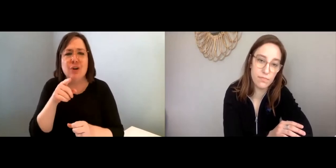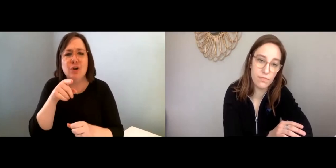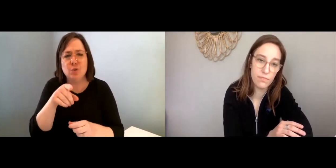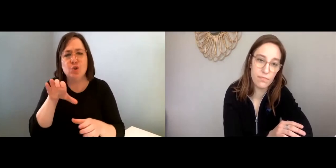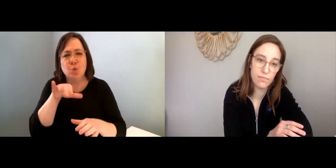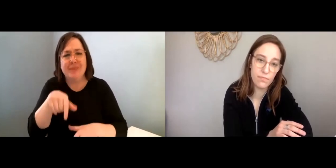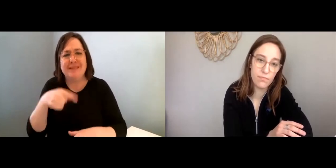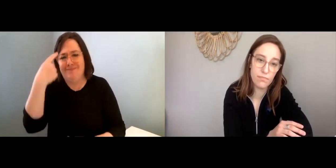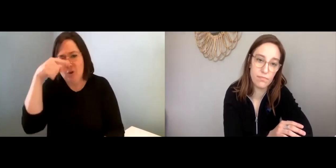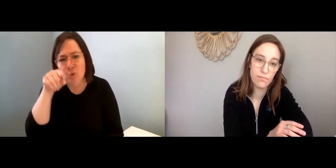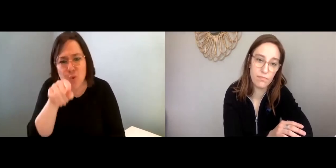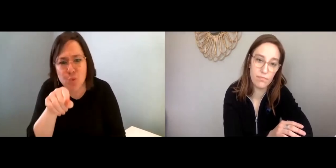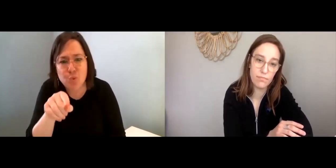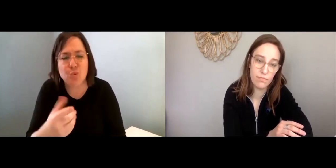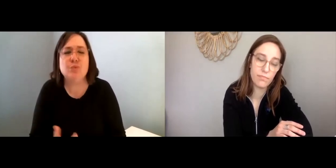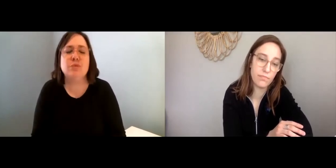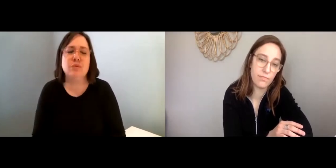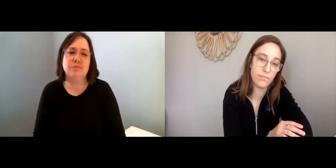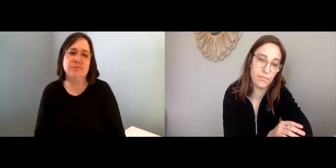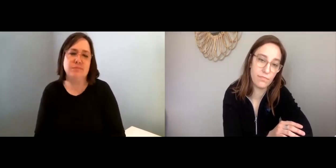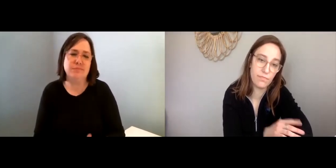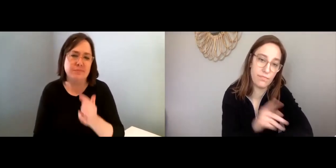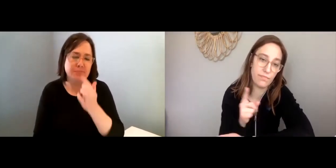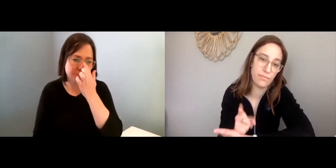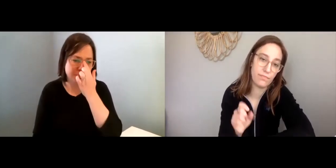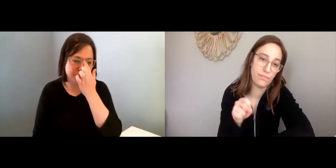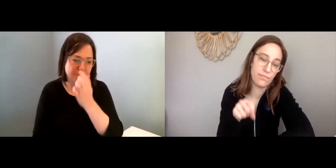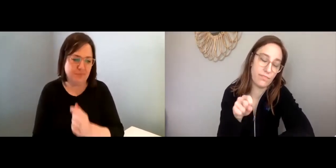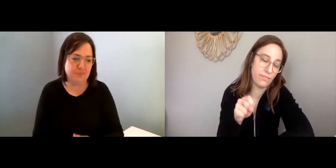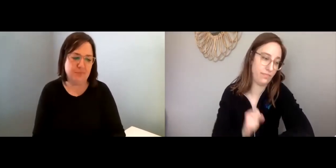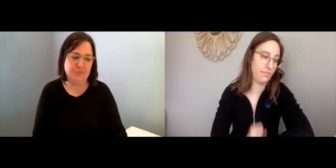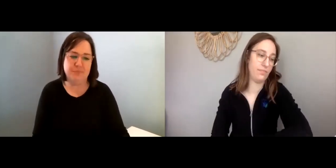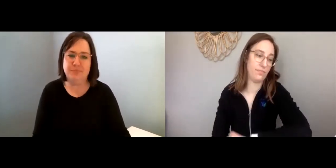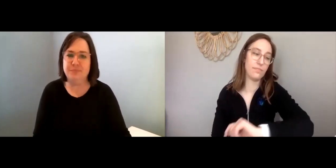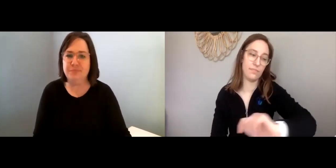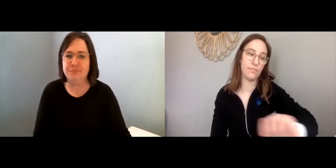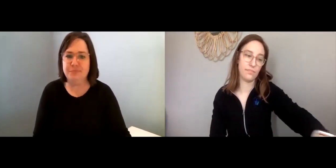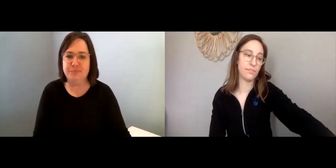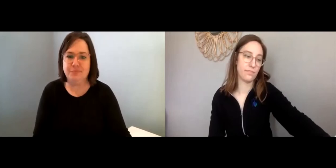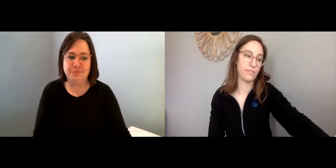Make sure you're doing this for you. Maggie: Absolutely.